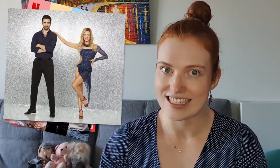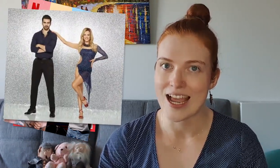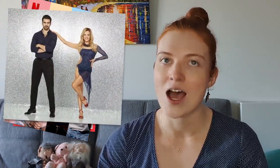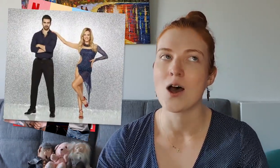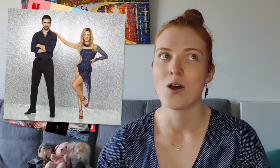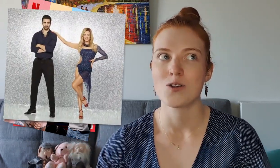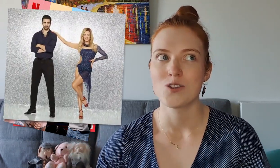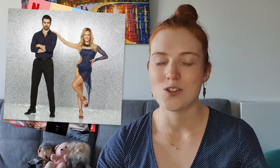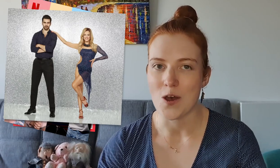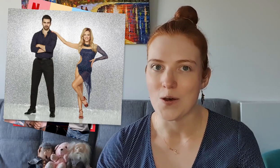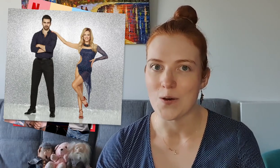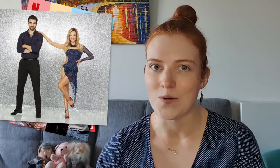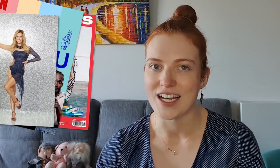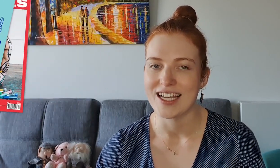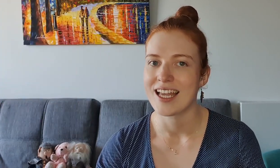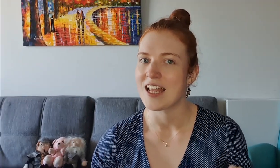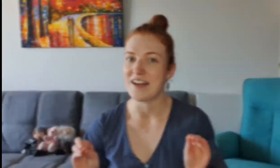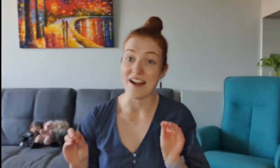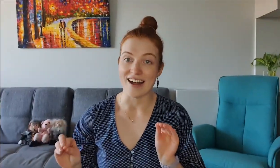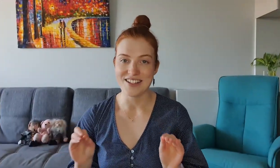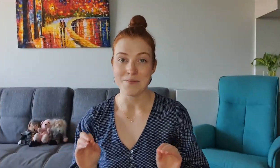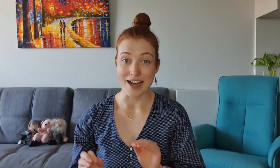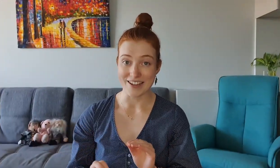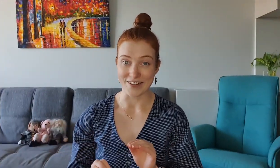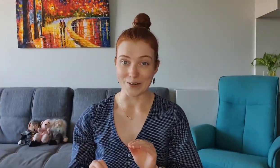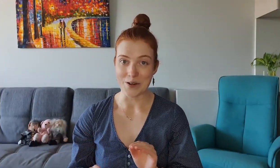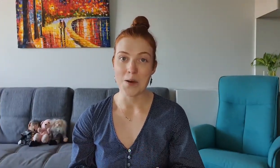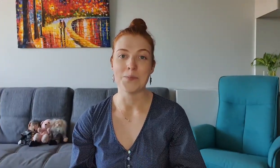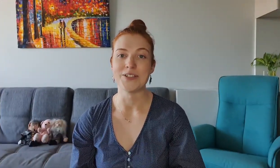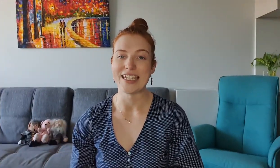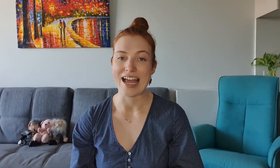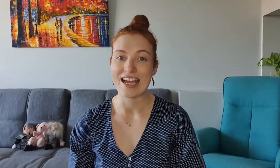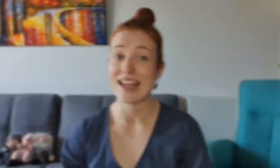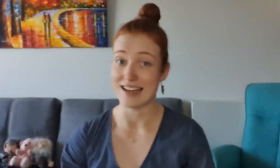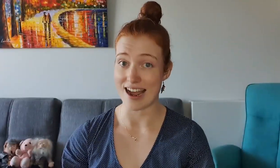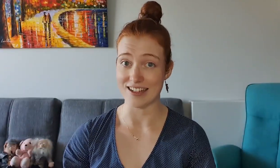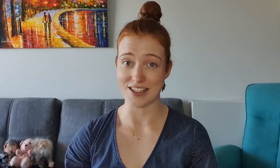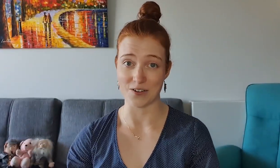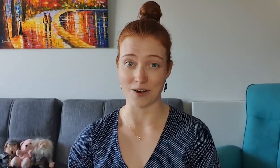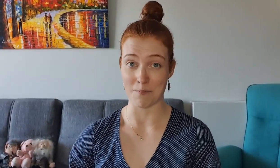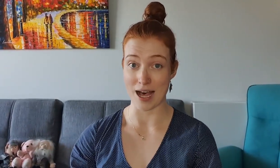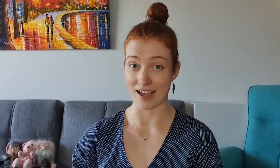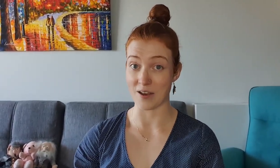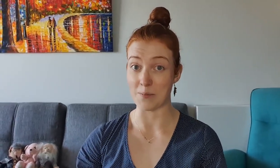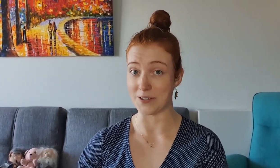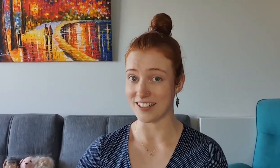So, Nyle DiMarco? More like Nyle de Remarkable